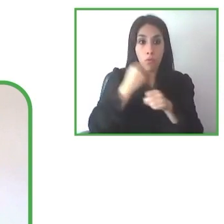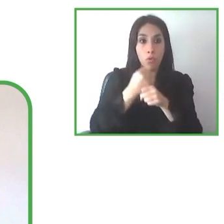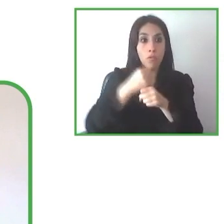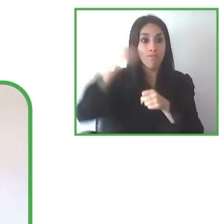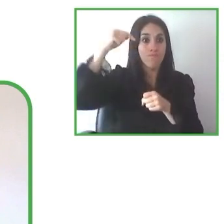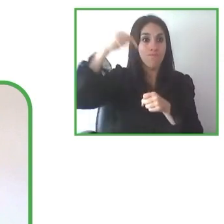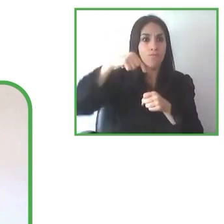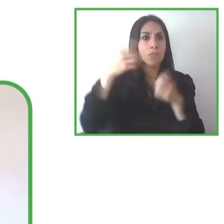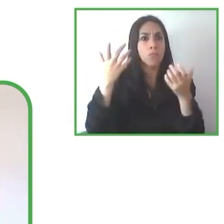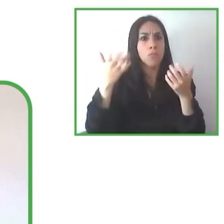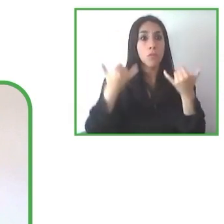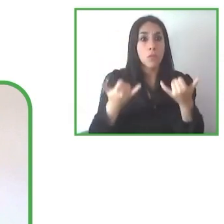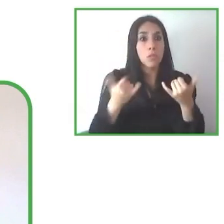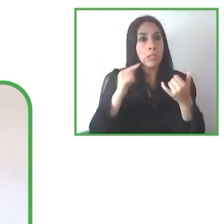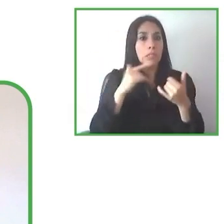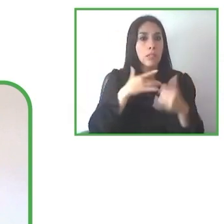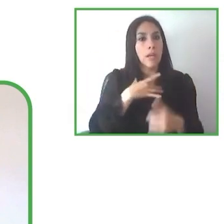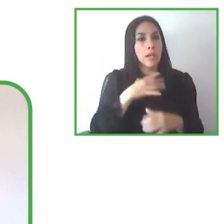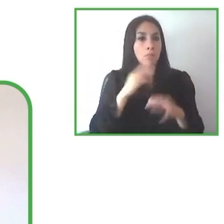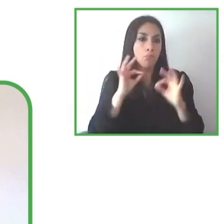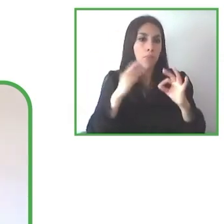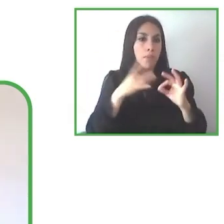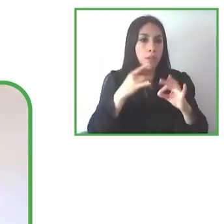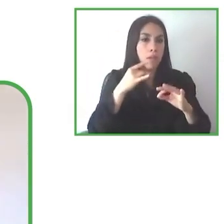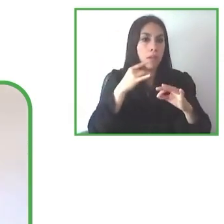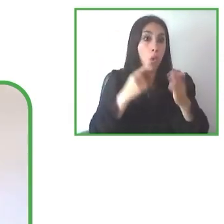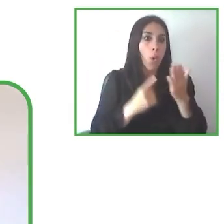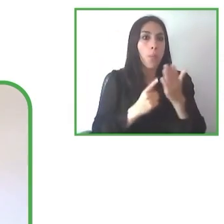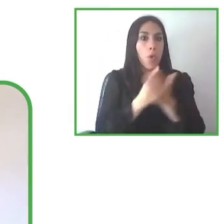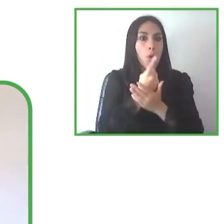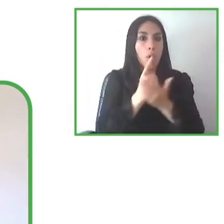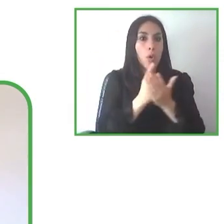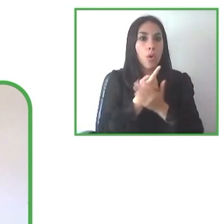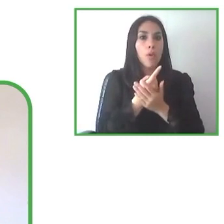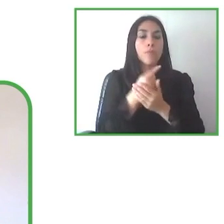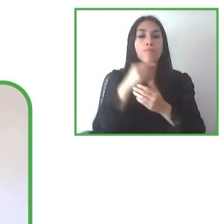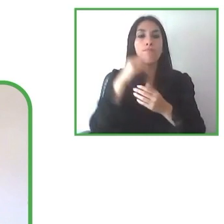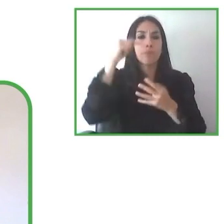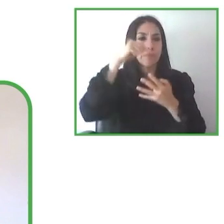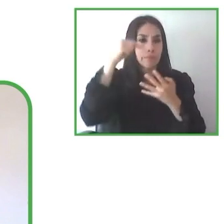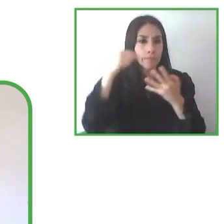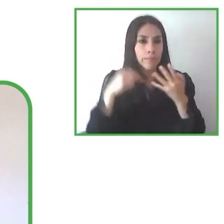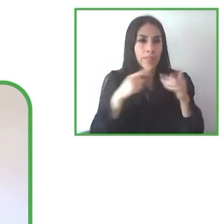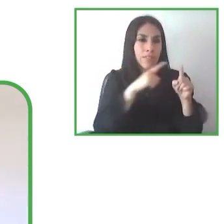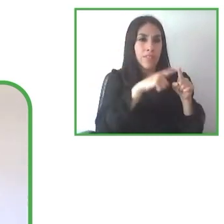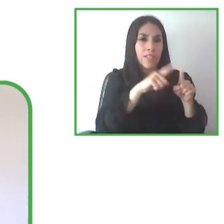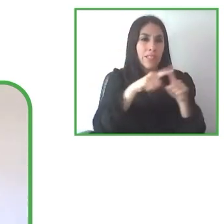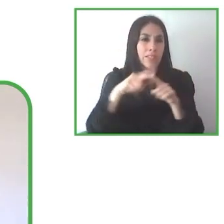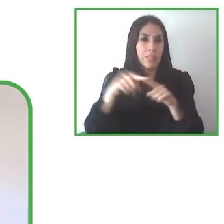provides improvement possibilities for the different initiatives that we are implementing.